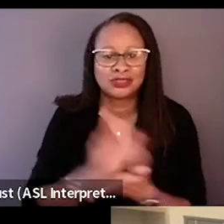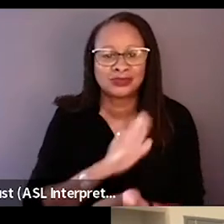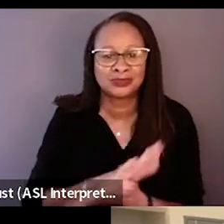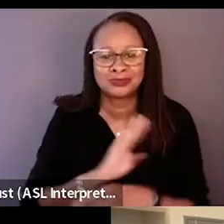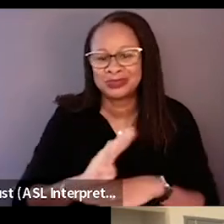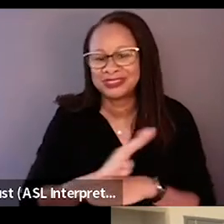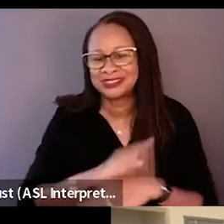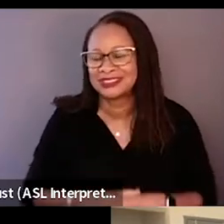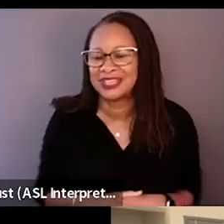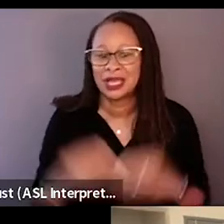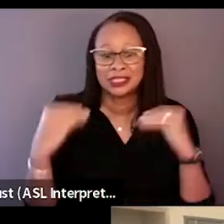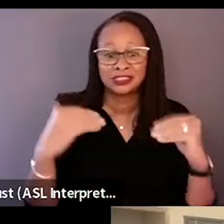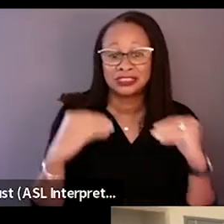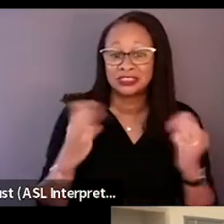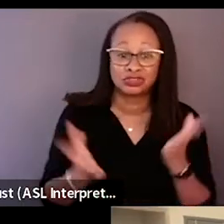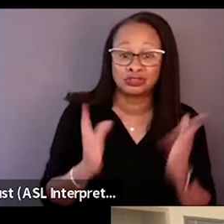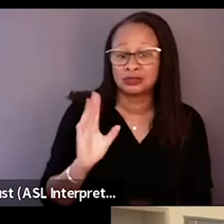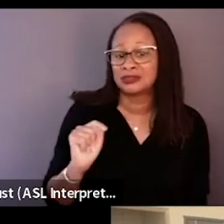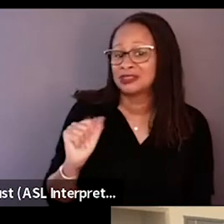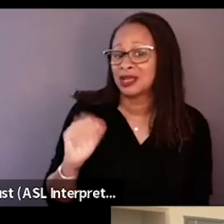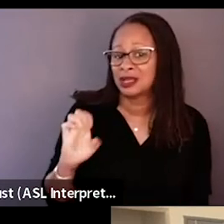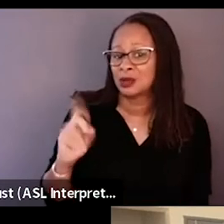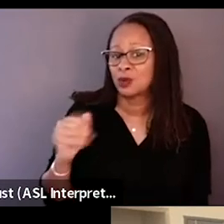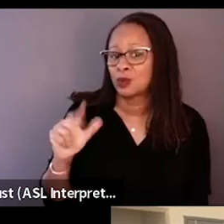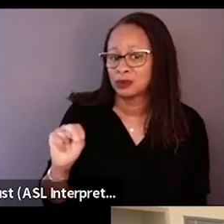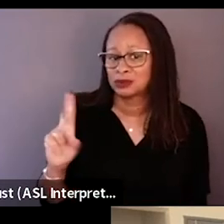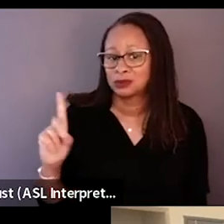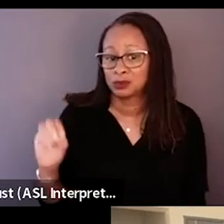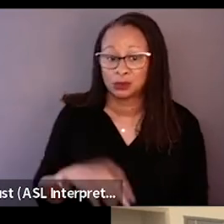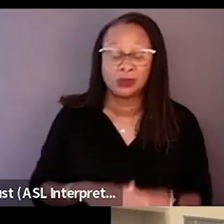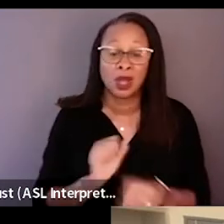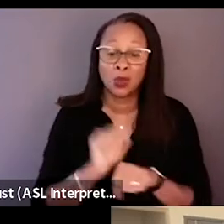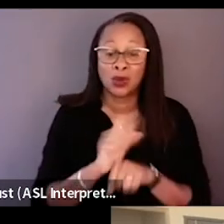I teach in martial art and then I've worked in the restaurant, I tried to learn how to make donuts.